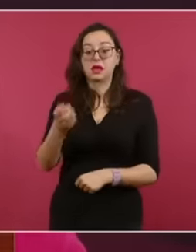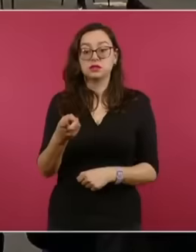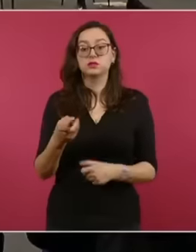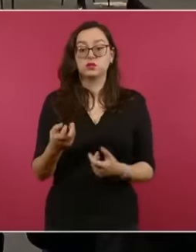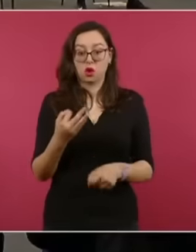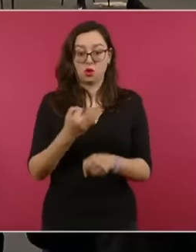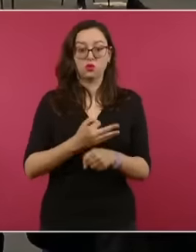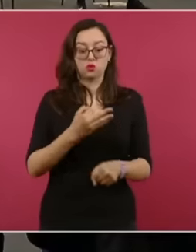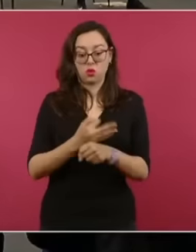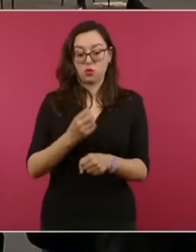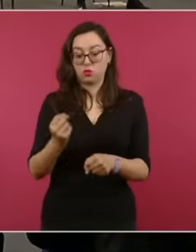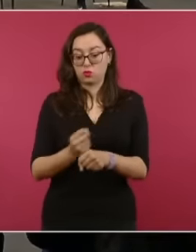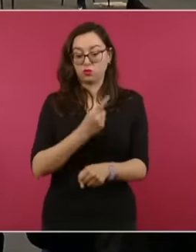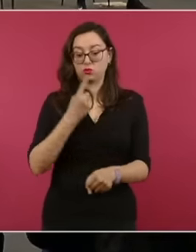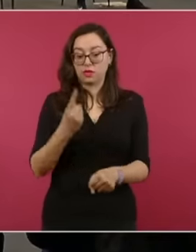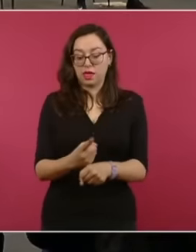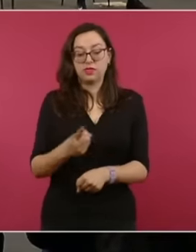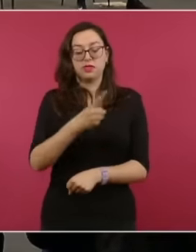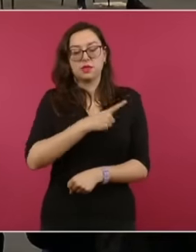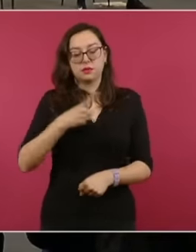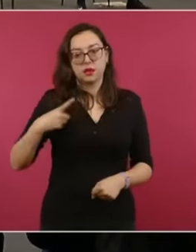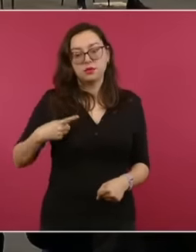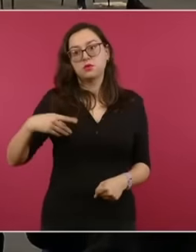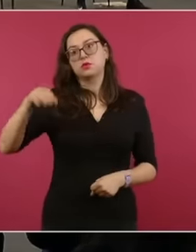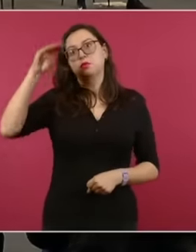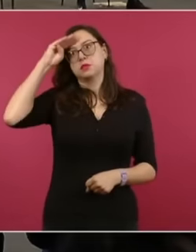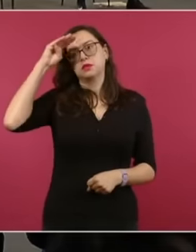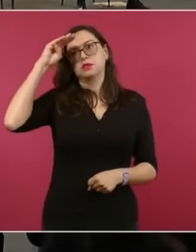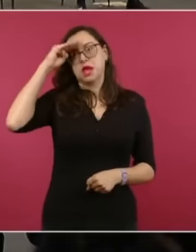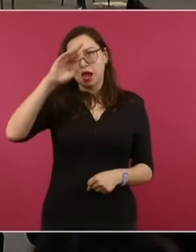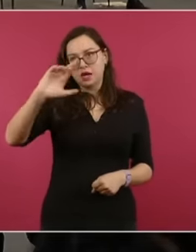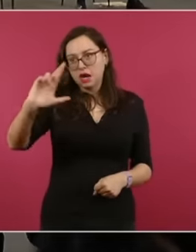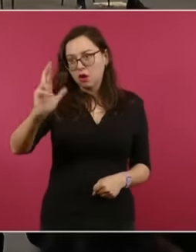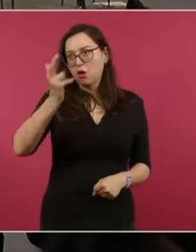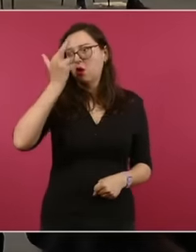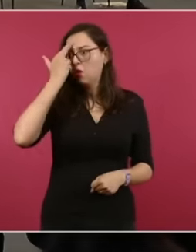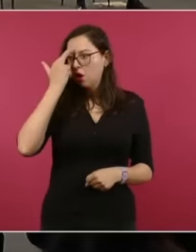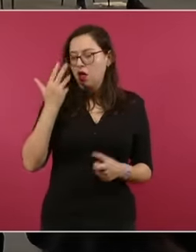and if you allow us, Mr. President, I believe that Alejandro Celorio can explain what the